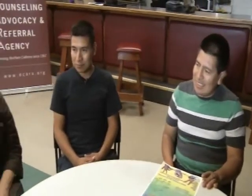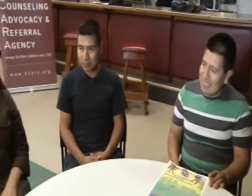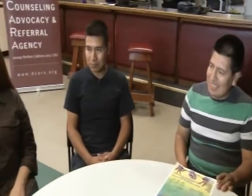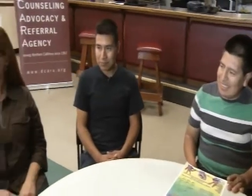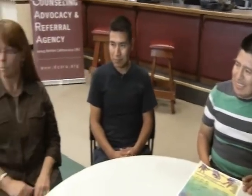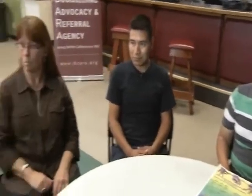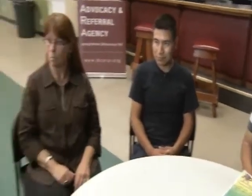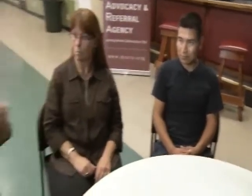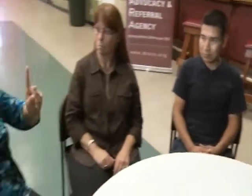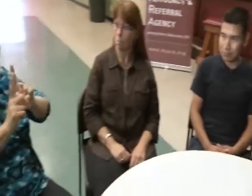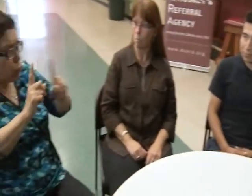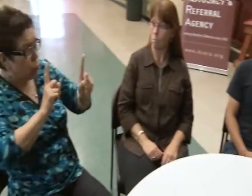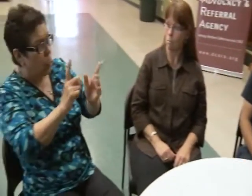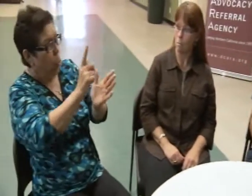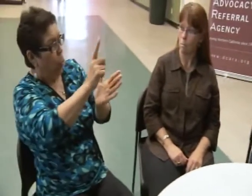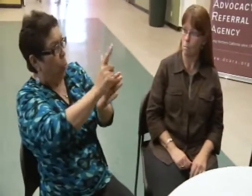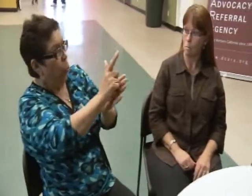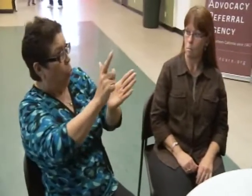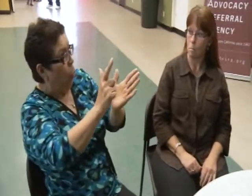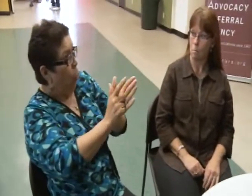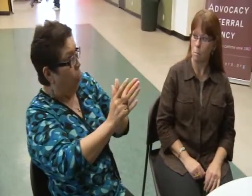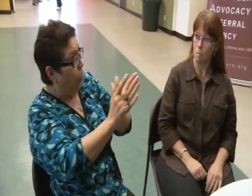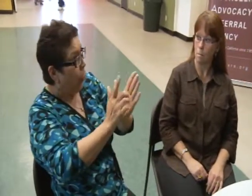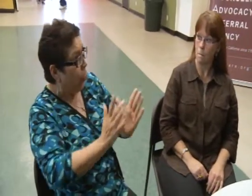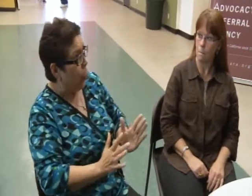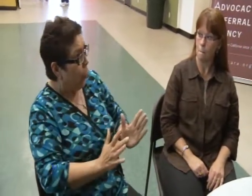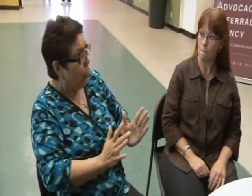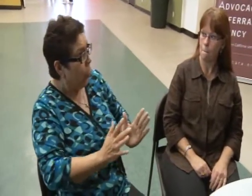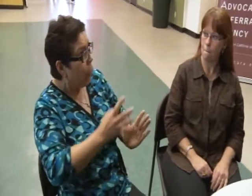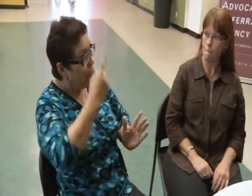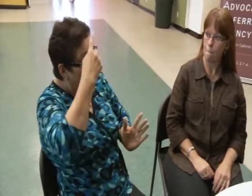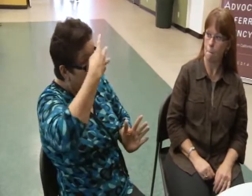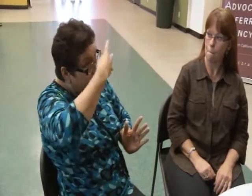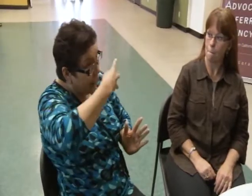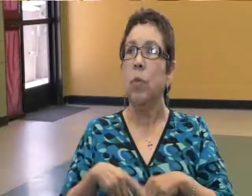All too often, in their countries, they may know little or no sign language of their